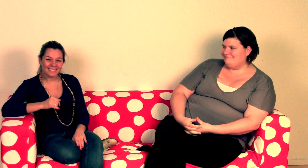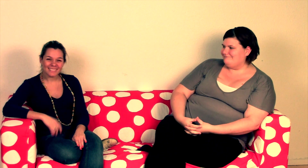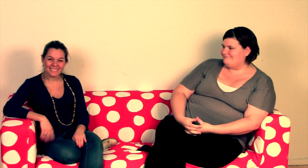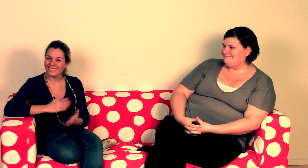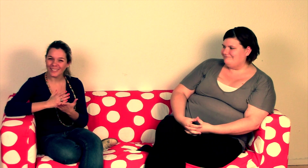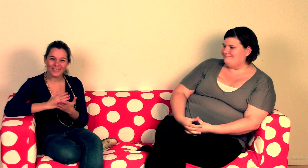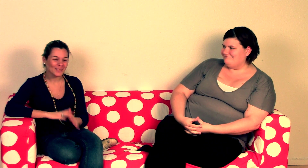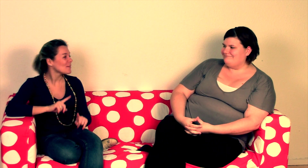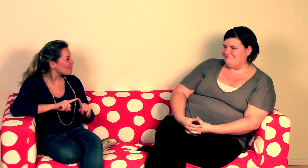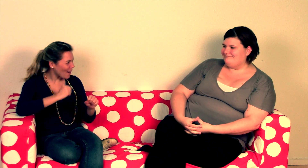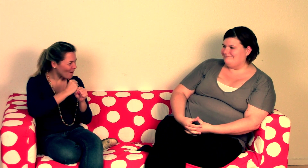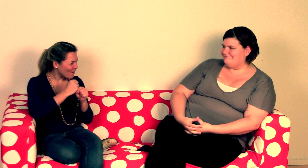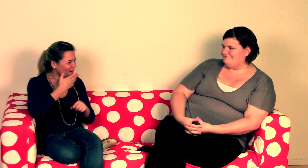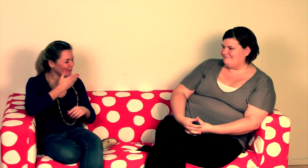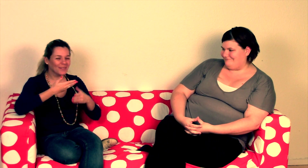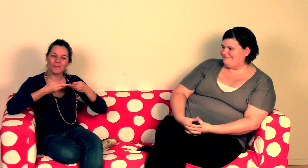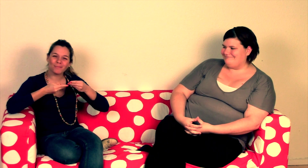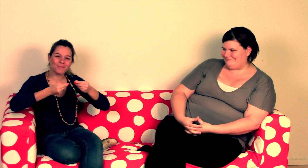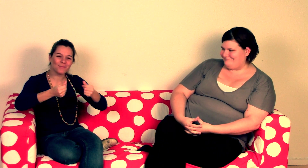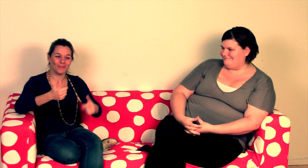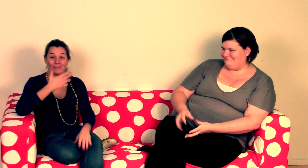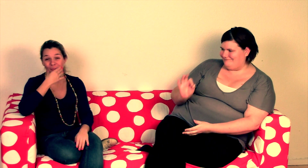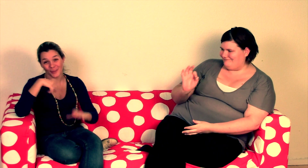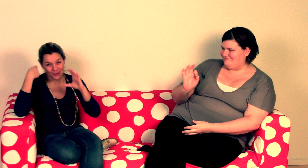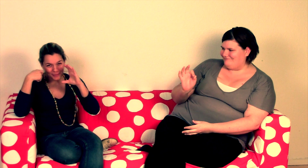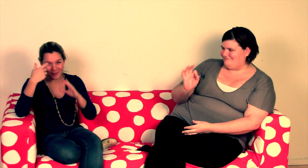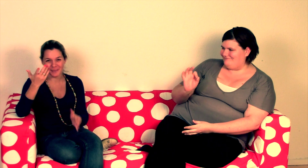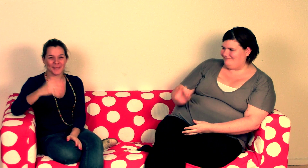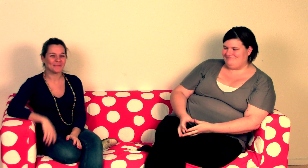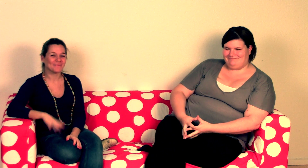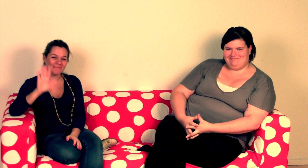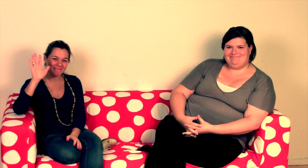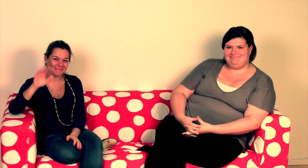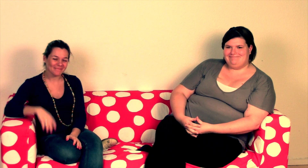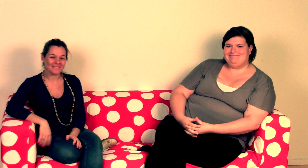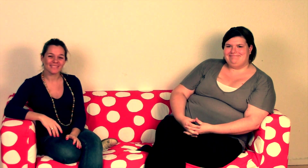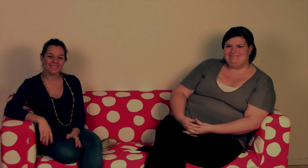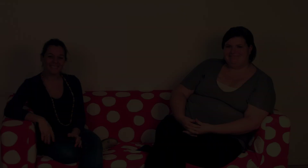That's true. The work went smoothly and now we have a wonderful short film. Bye.